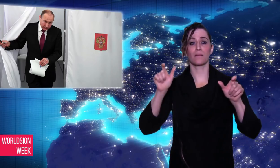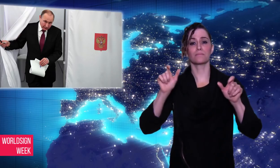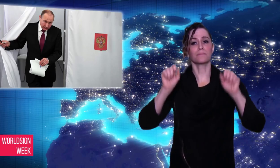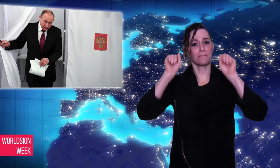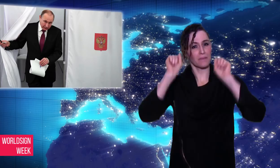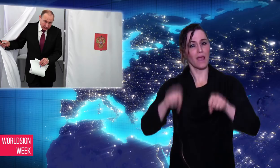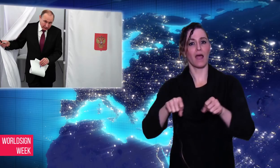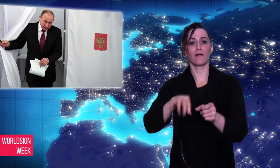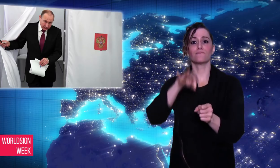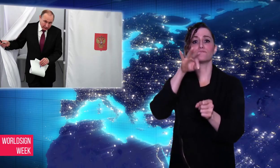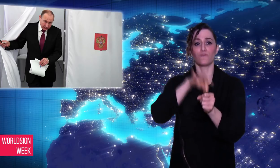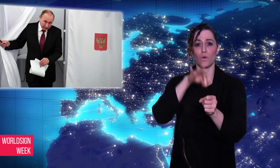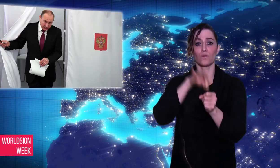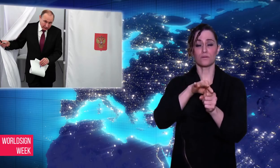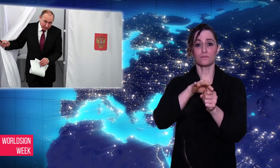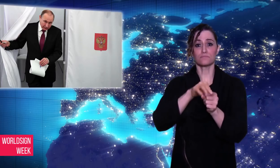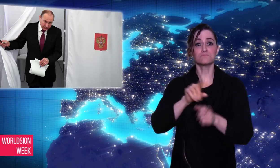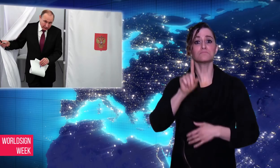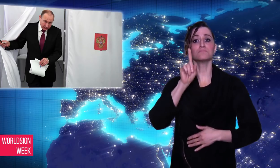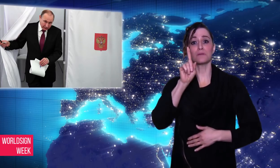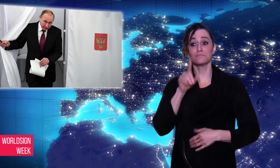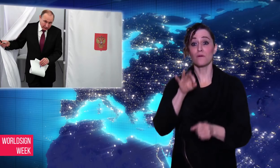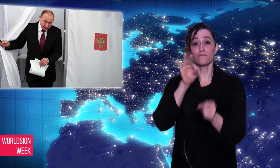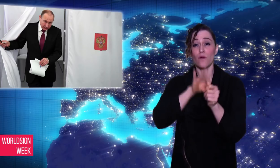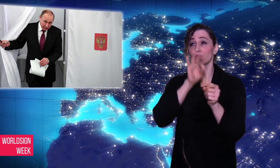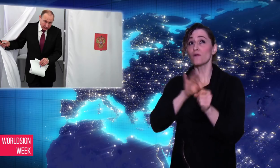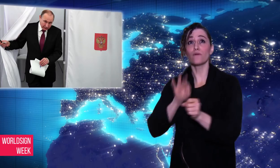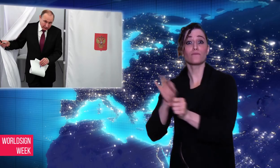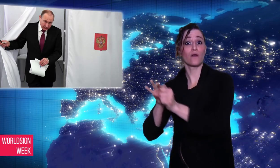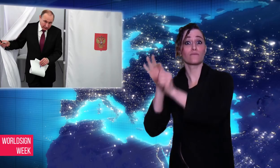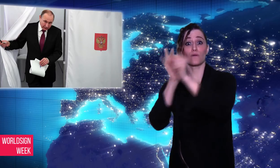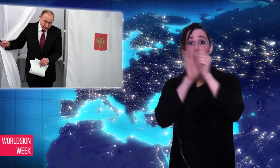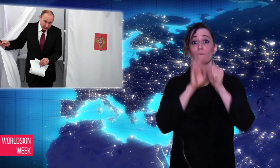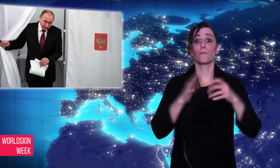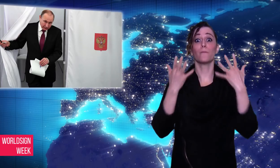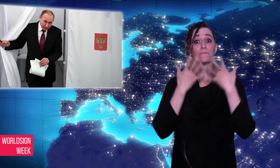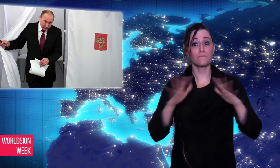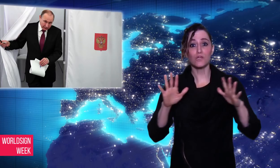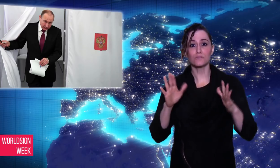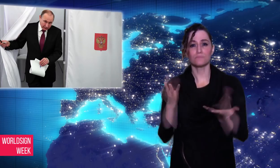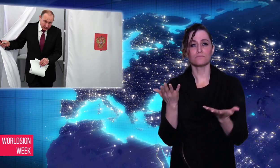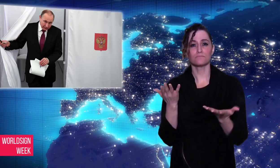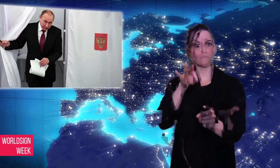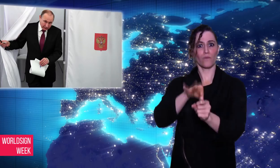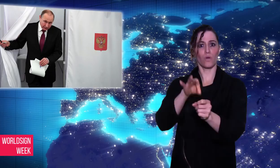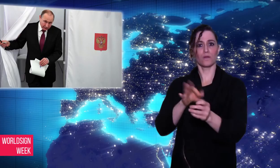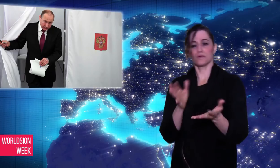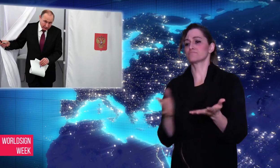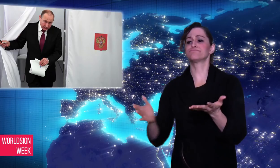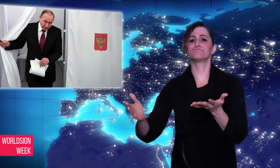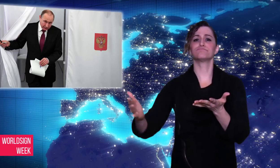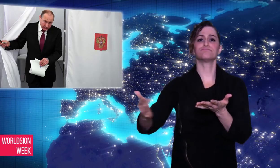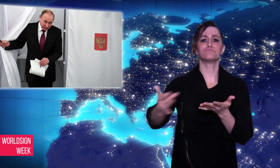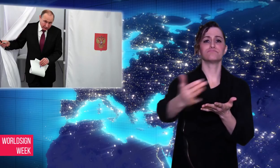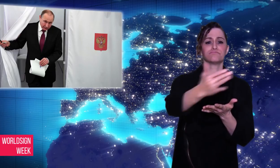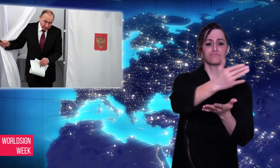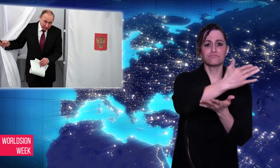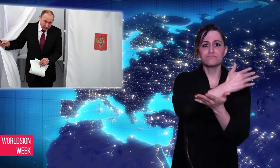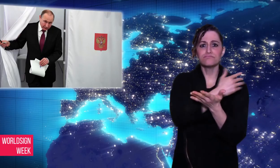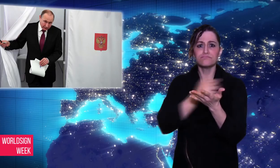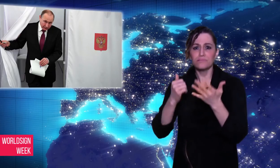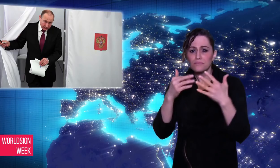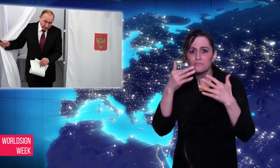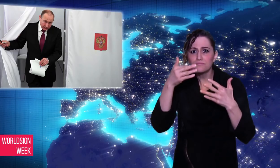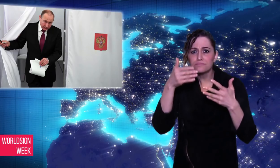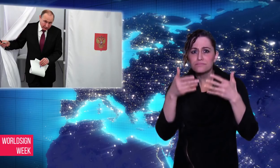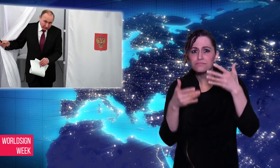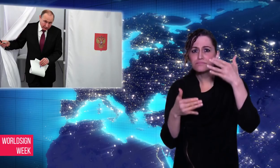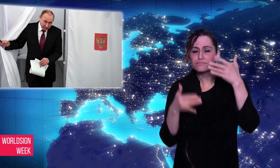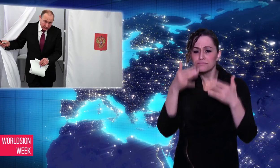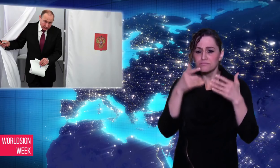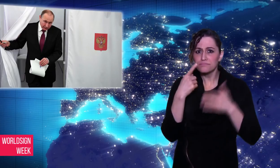tallied, it was determined Putin won